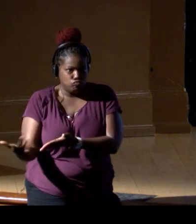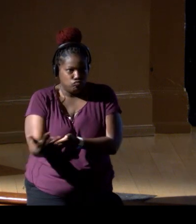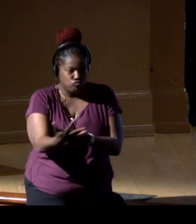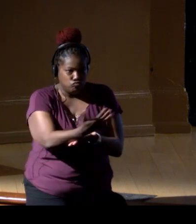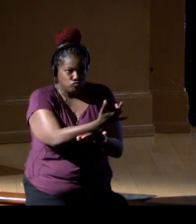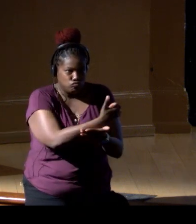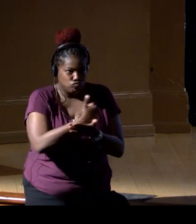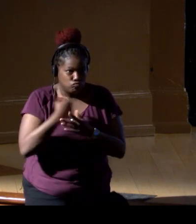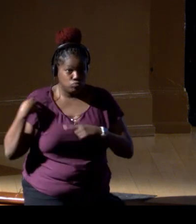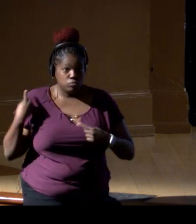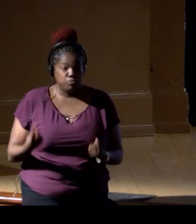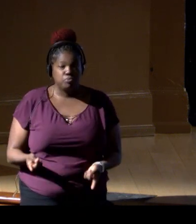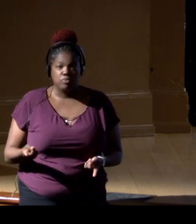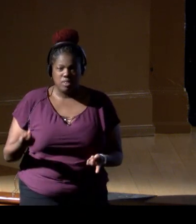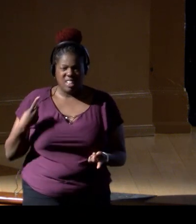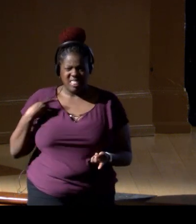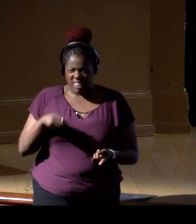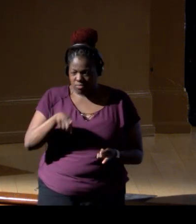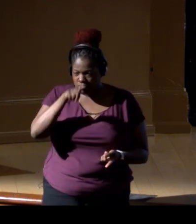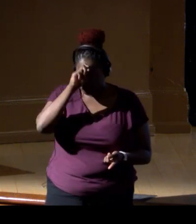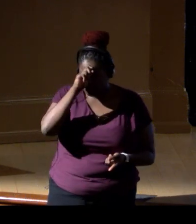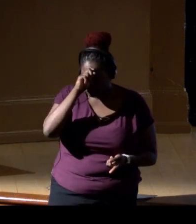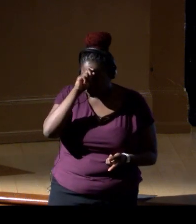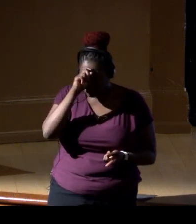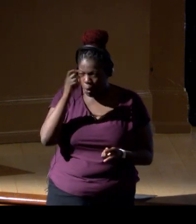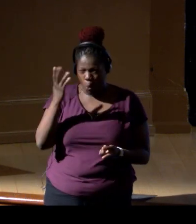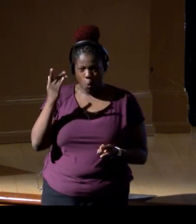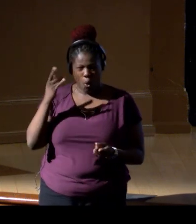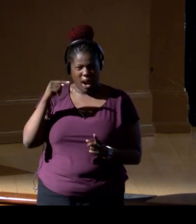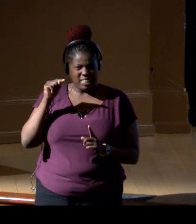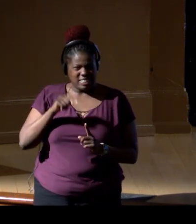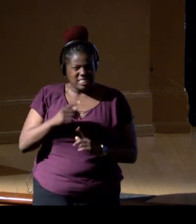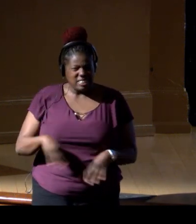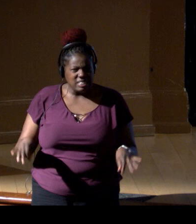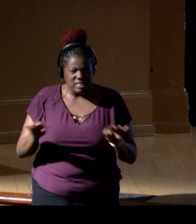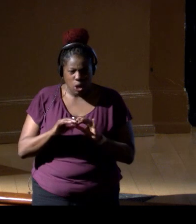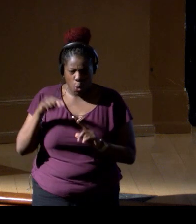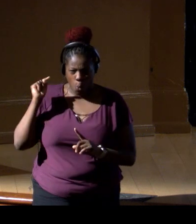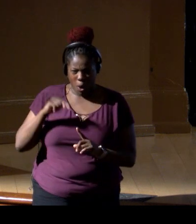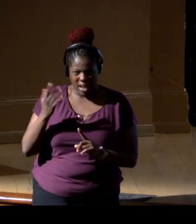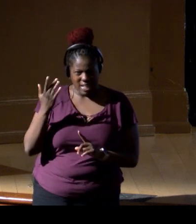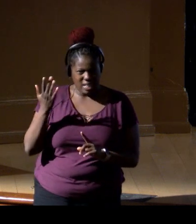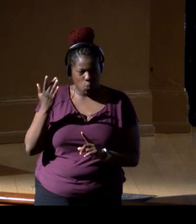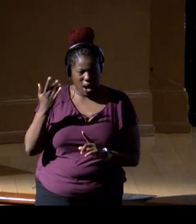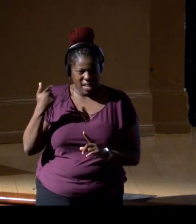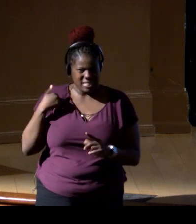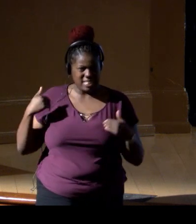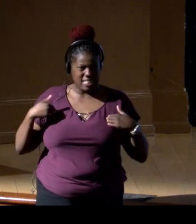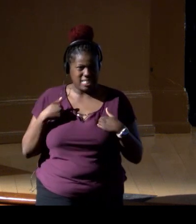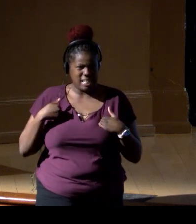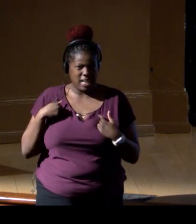and they were puzzled. So why is this critically endangered? Why do I get fined if I kill these sharks,